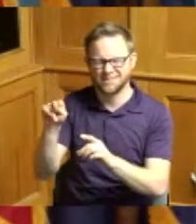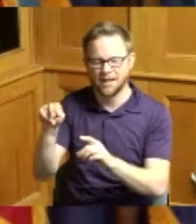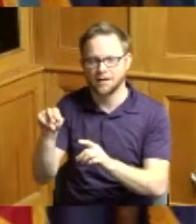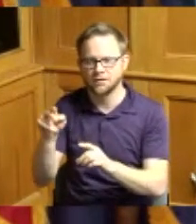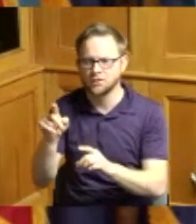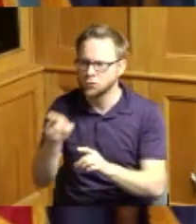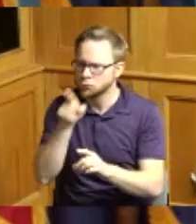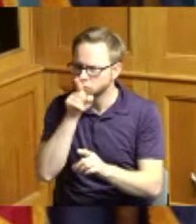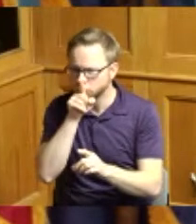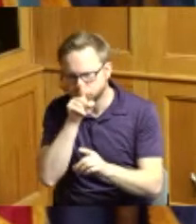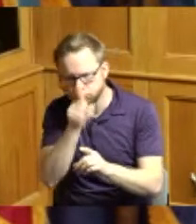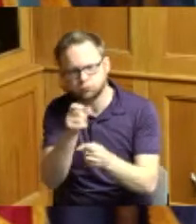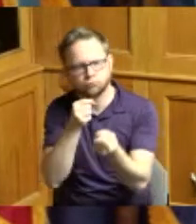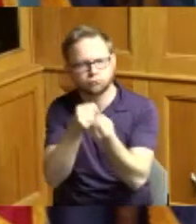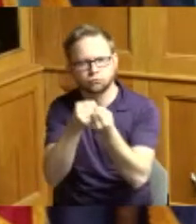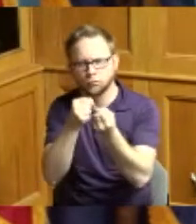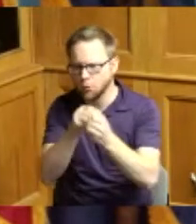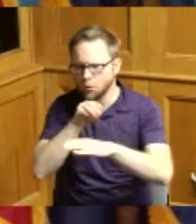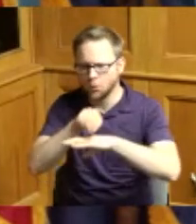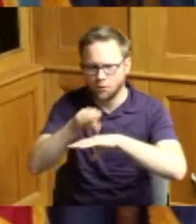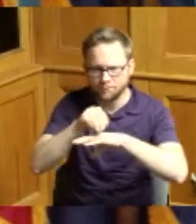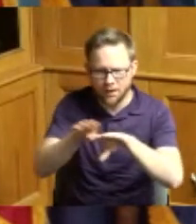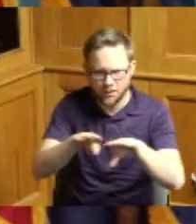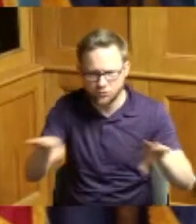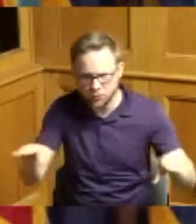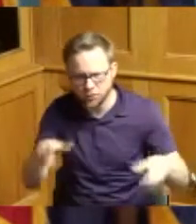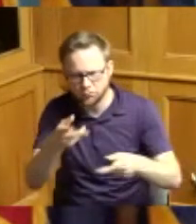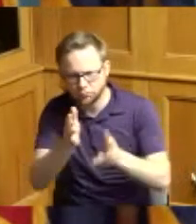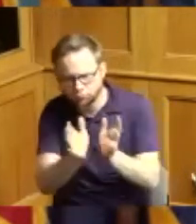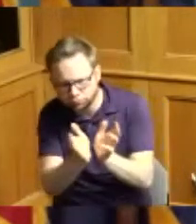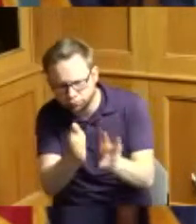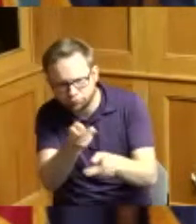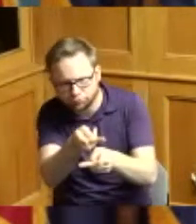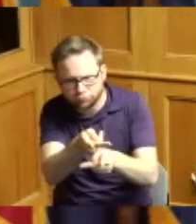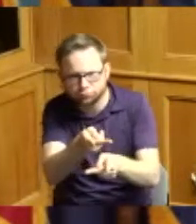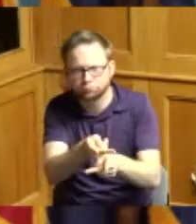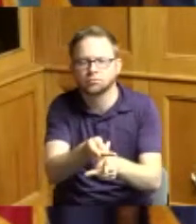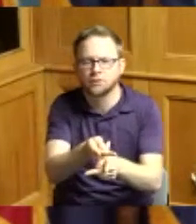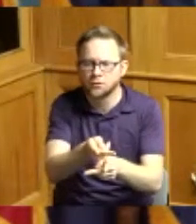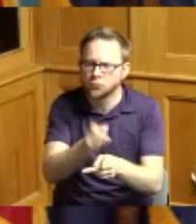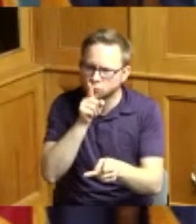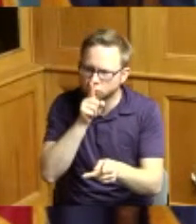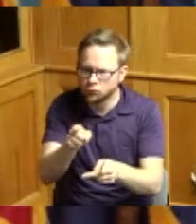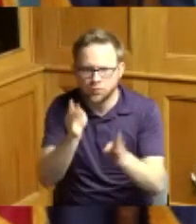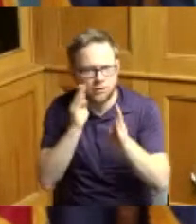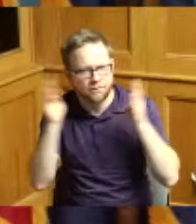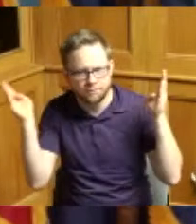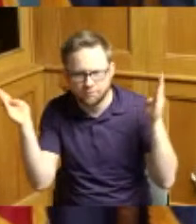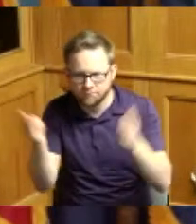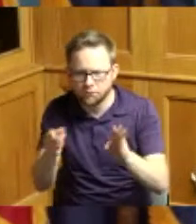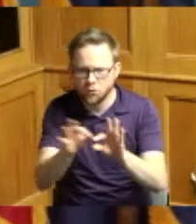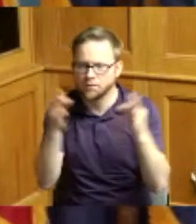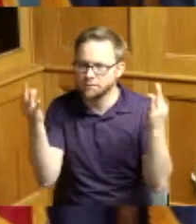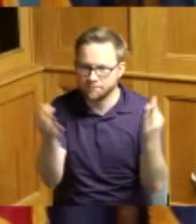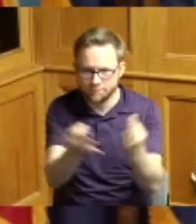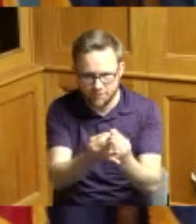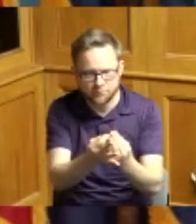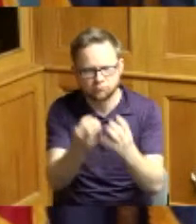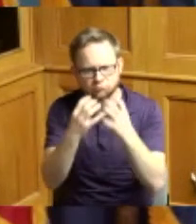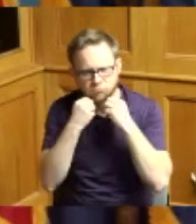supporter and advisor to her children she is very family oriented and is a family historian